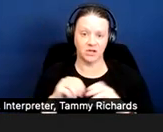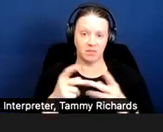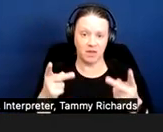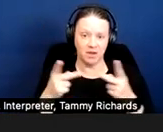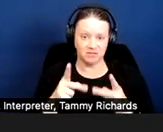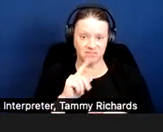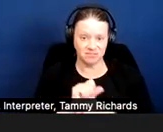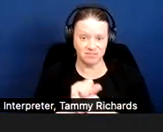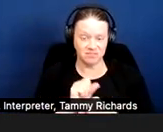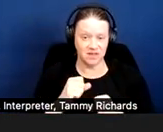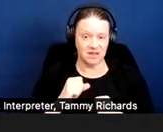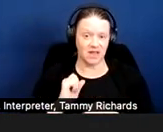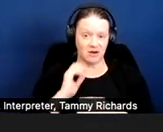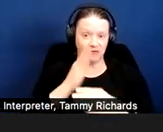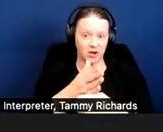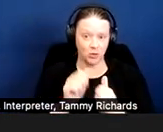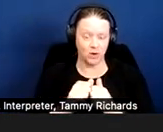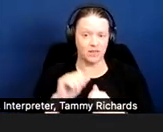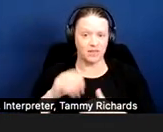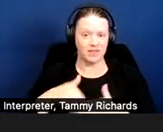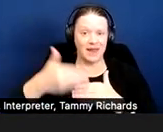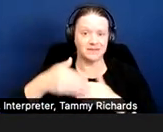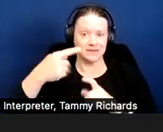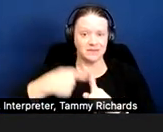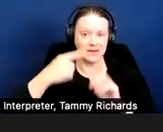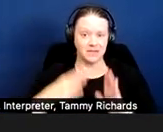with the next tenant's use and enjoyment of the housing.